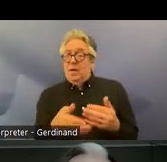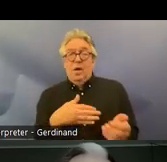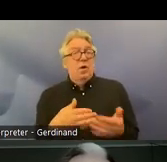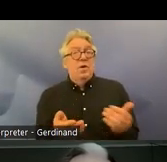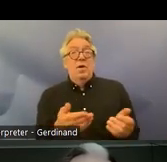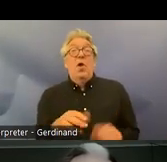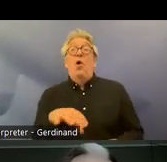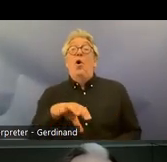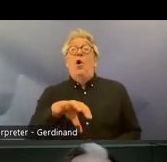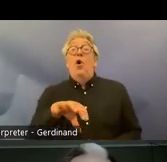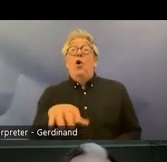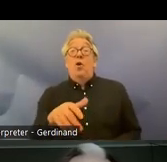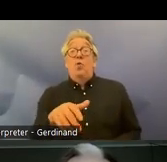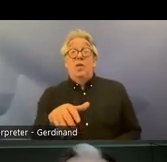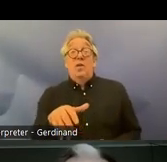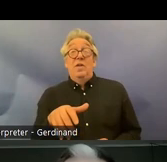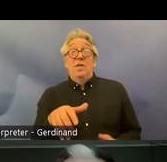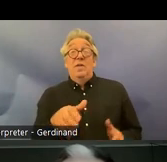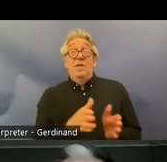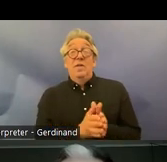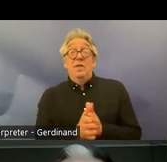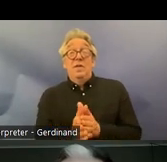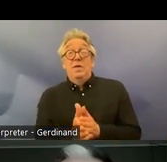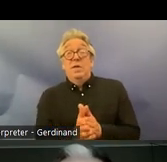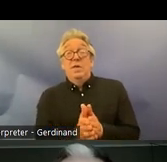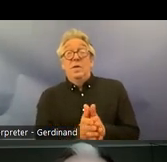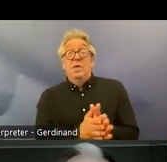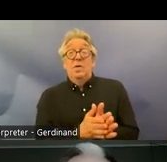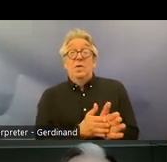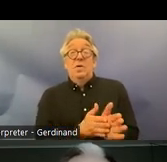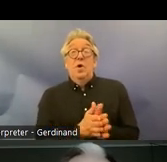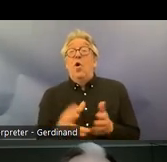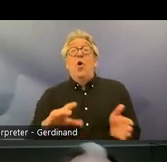have already um uh the convention is already legally